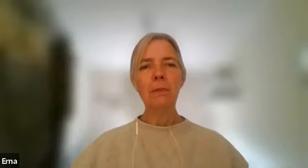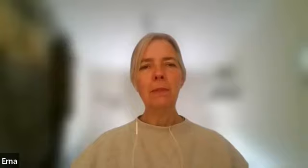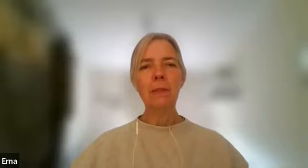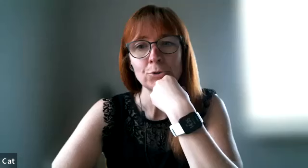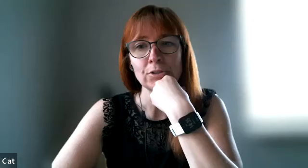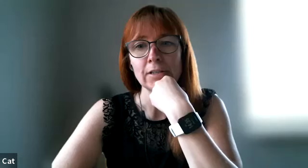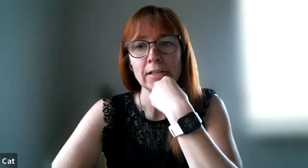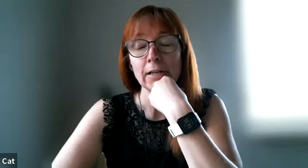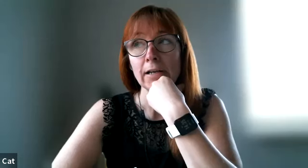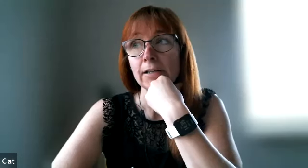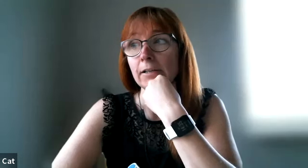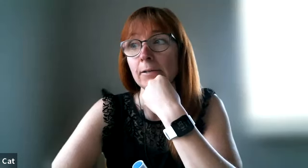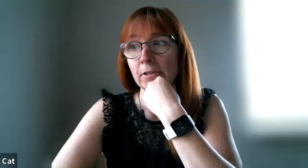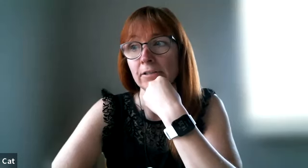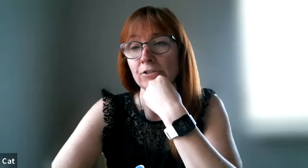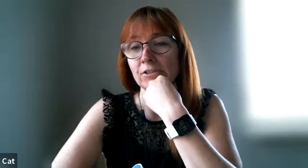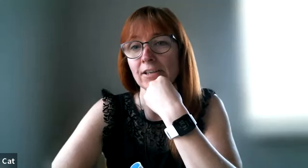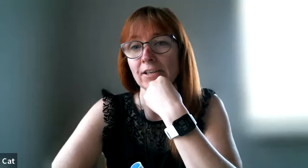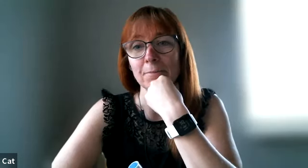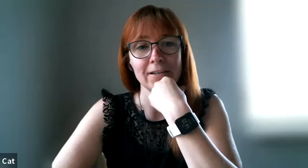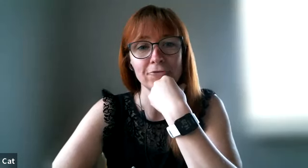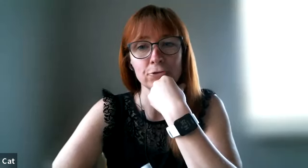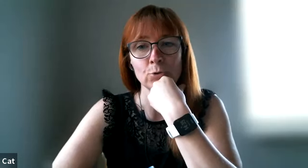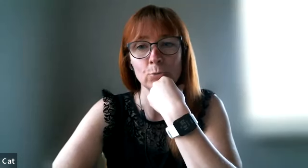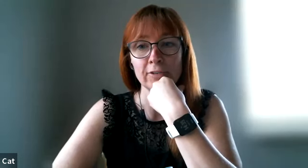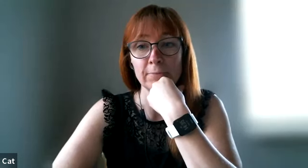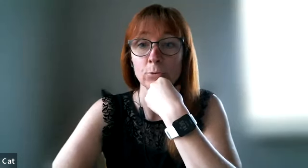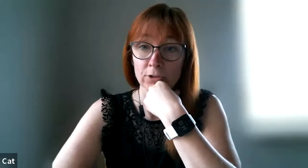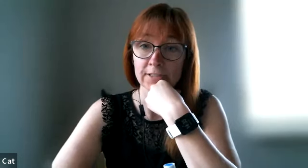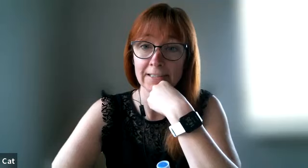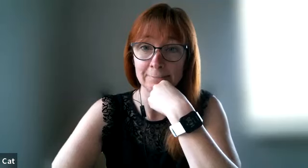well i took it and i imagined that my first one would have been quality time